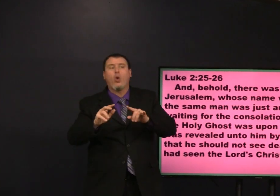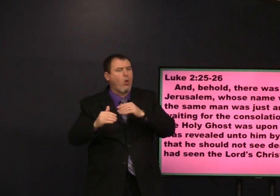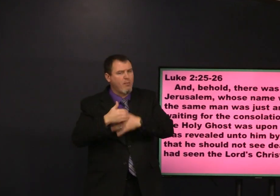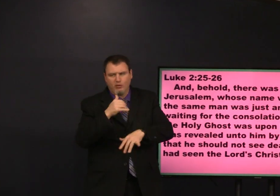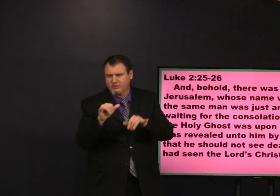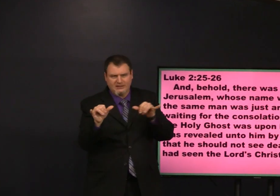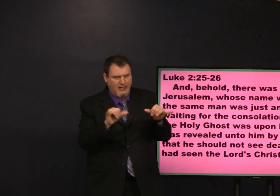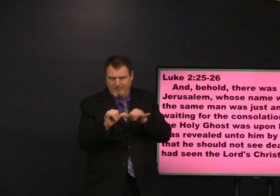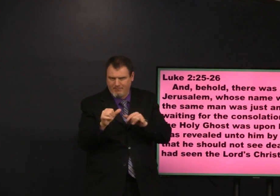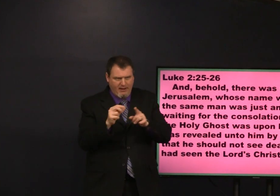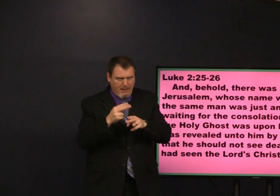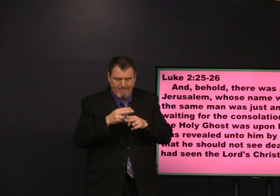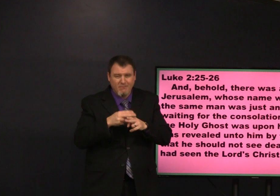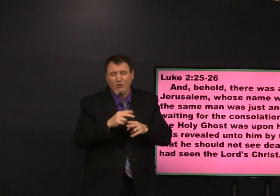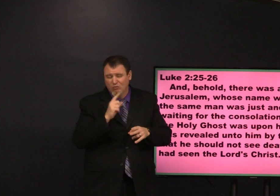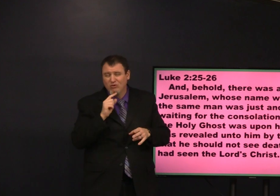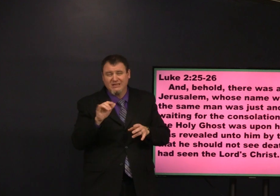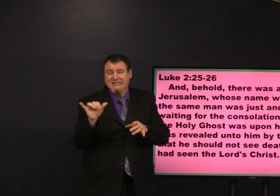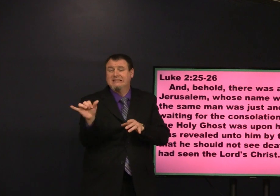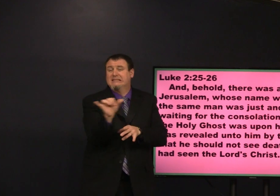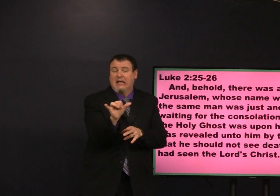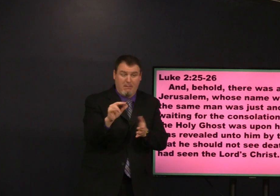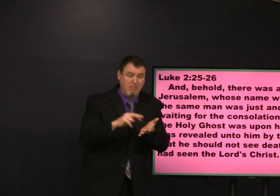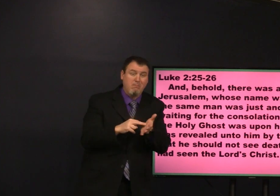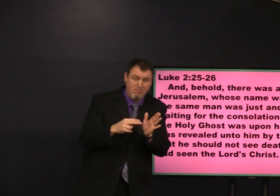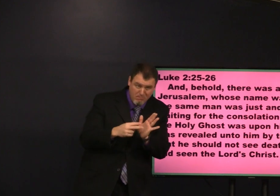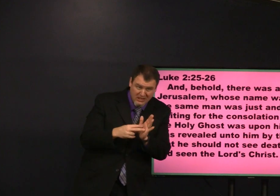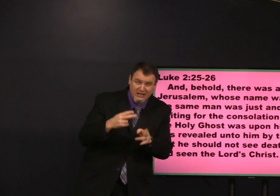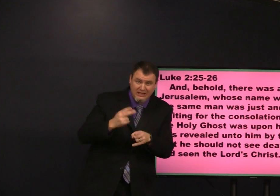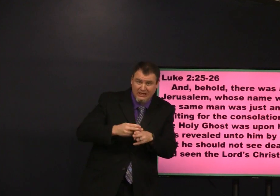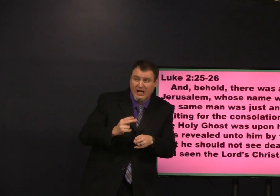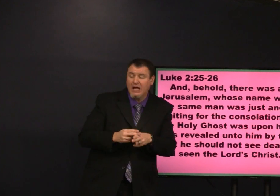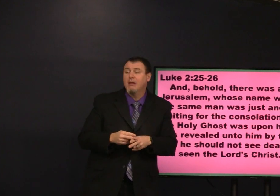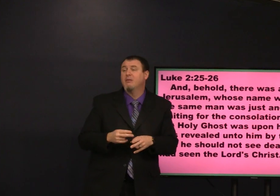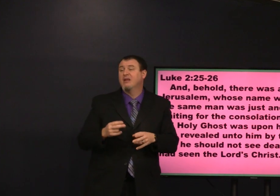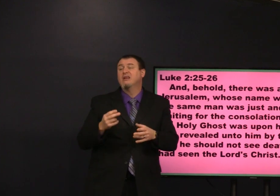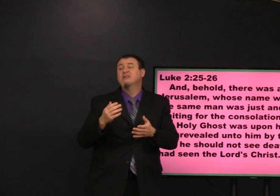it's not the same Simon but it's a very similar name but really it means the same